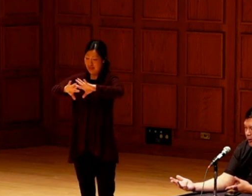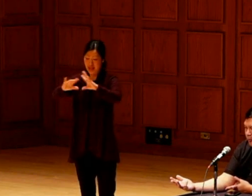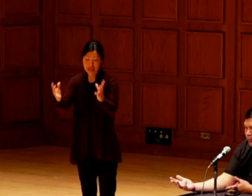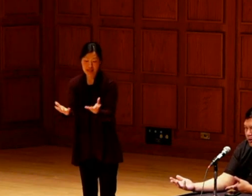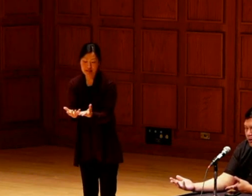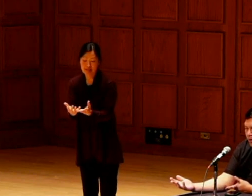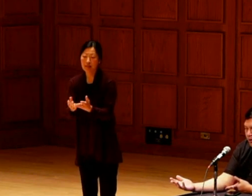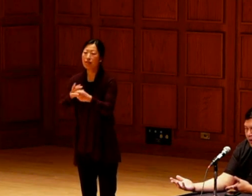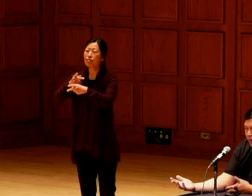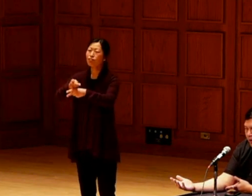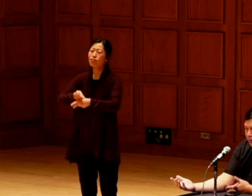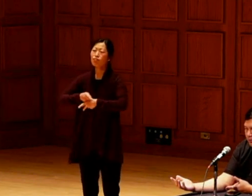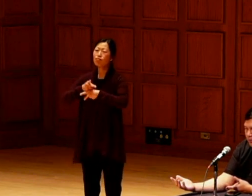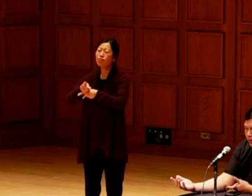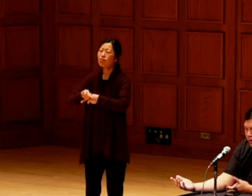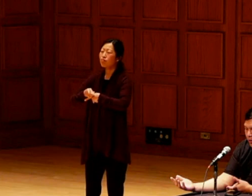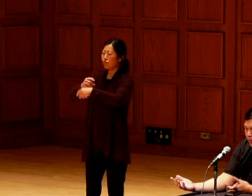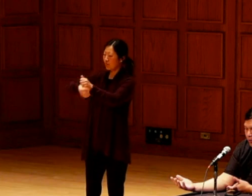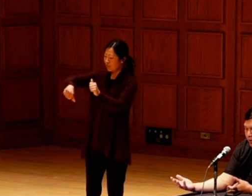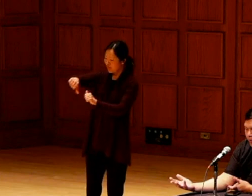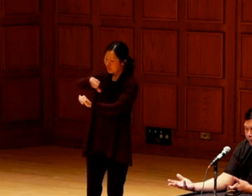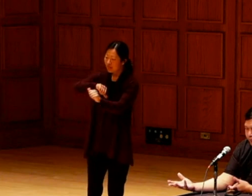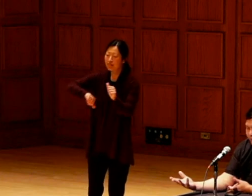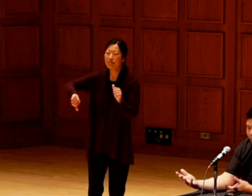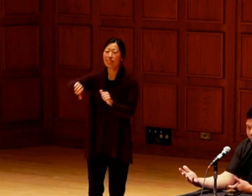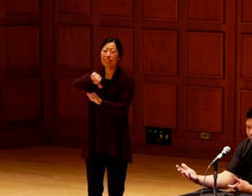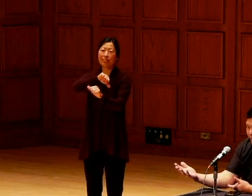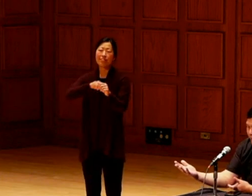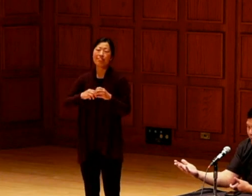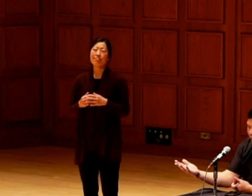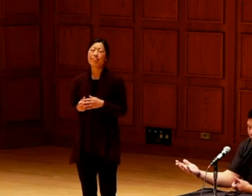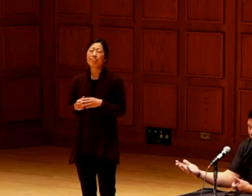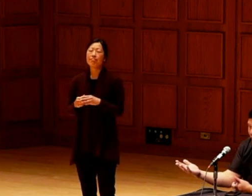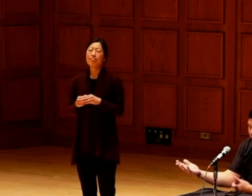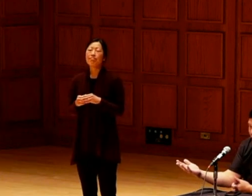Rematriation is taking care of Mother Earth, our planet, taking care of one another.